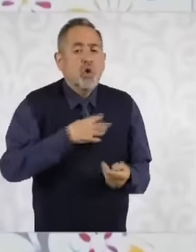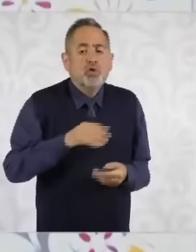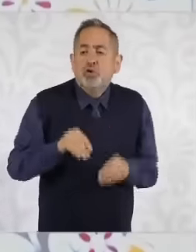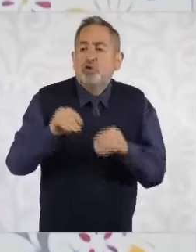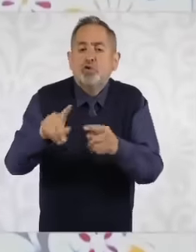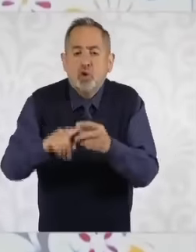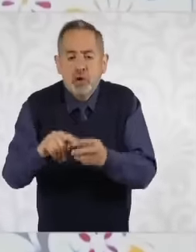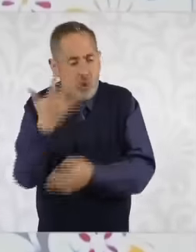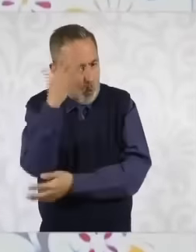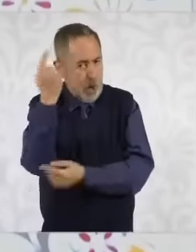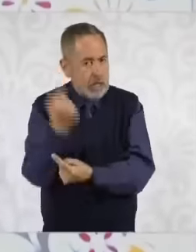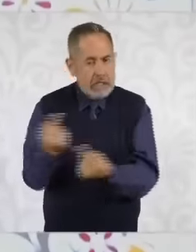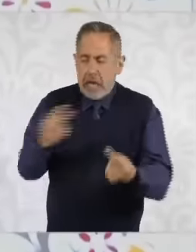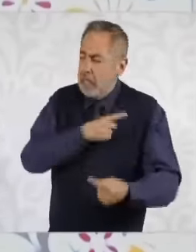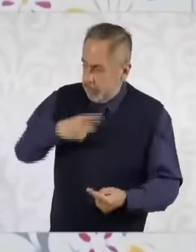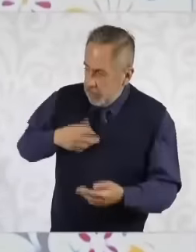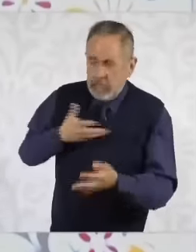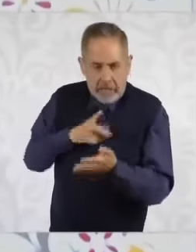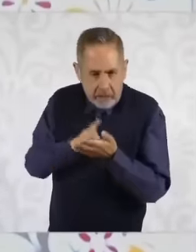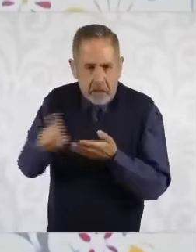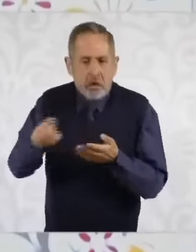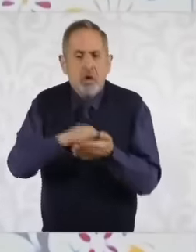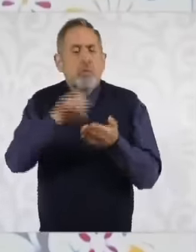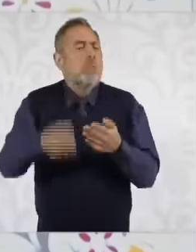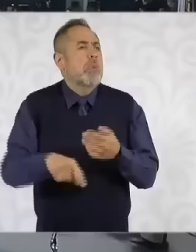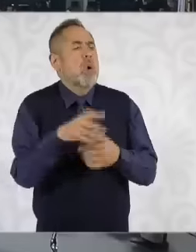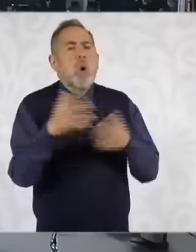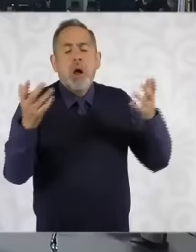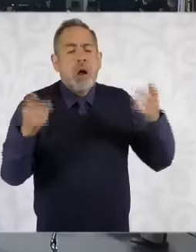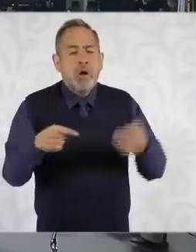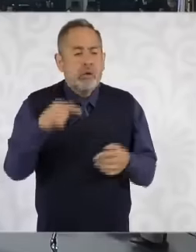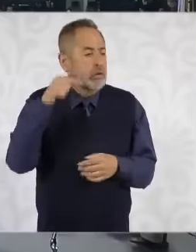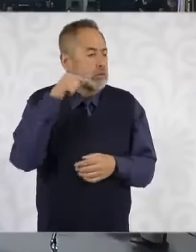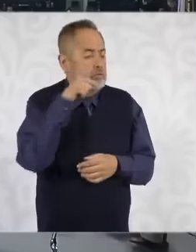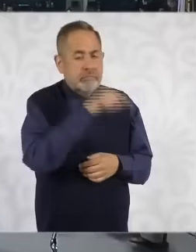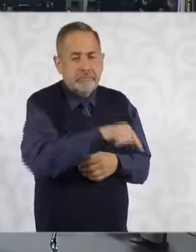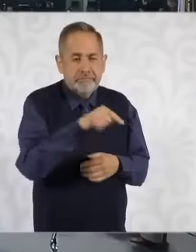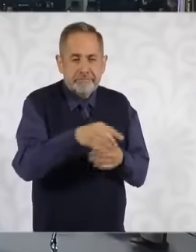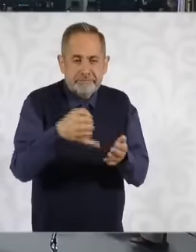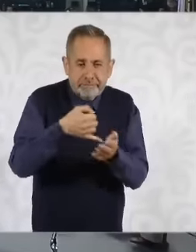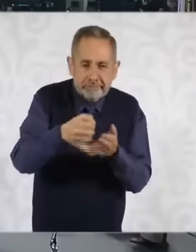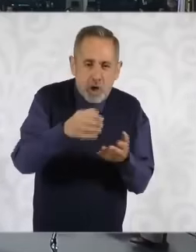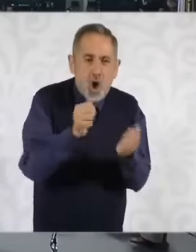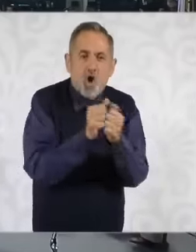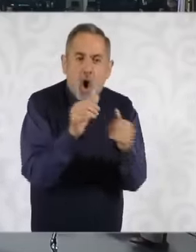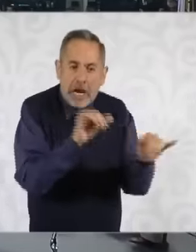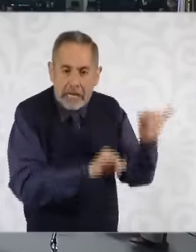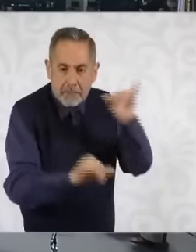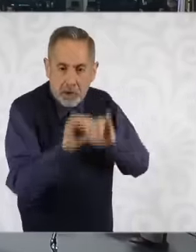in places where agrochemical products are used that can harm your health,